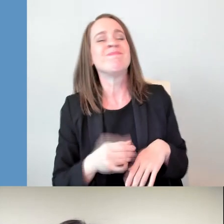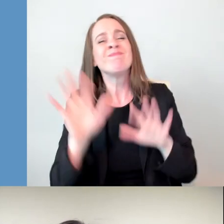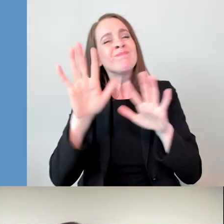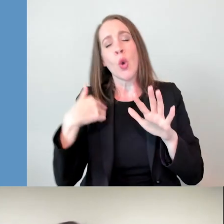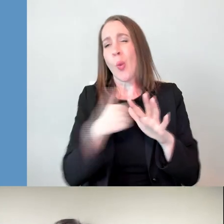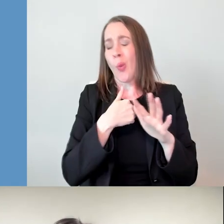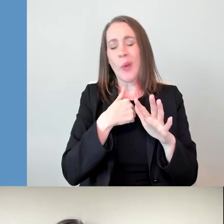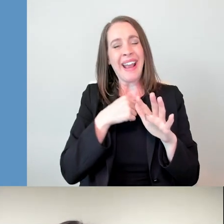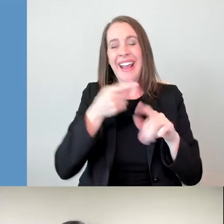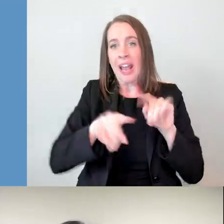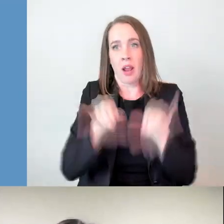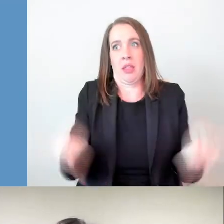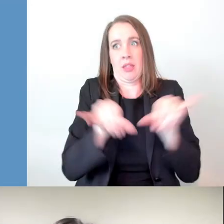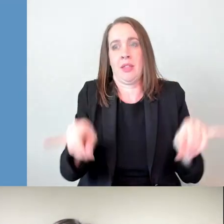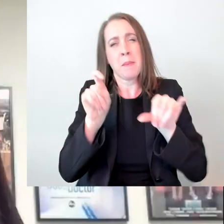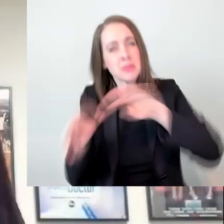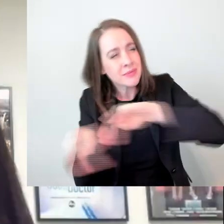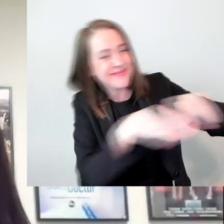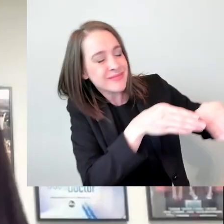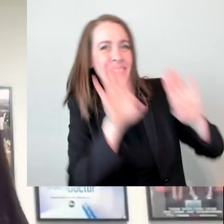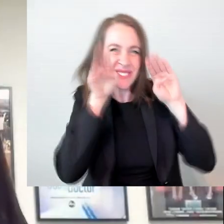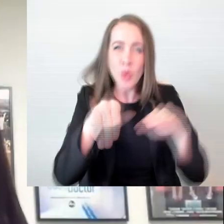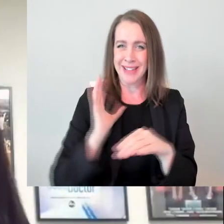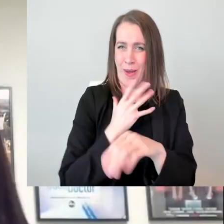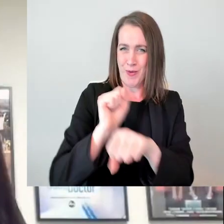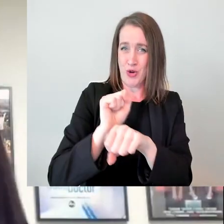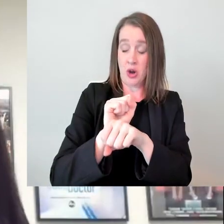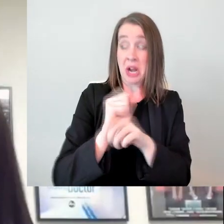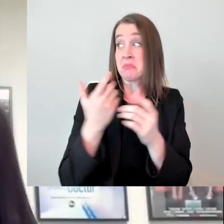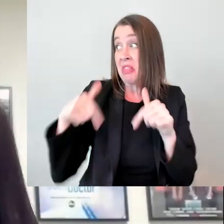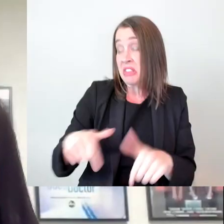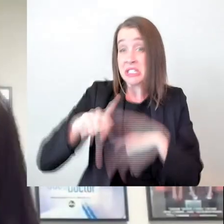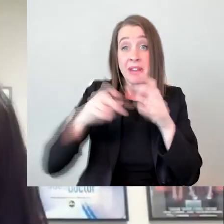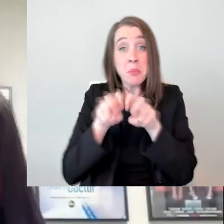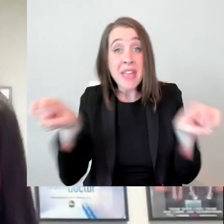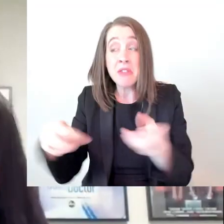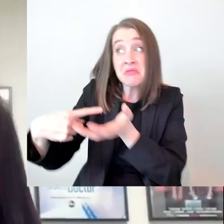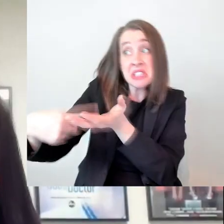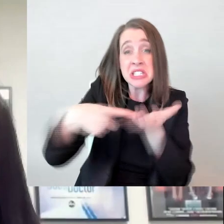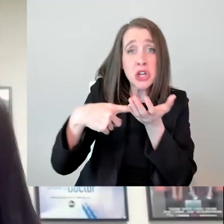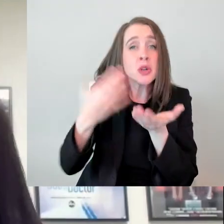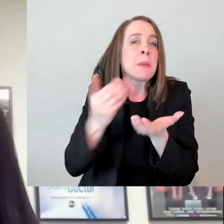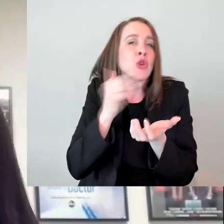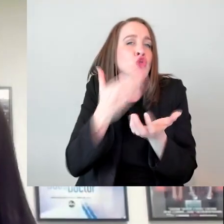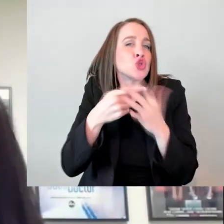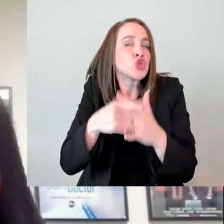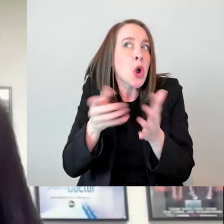and use it for good and say, hey, it's not OK that we're not even 1%. You know, please help us achieve parity.